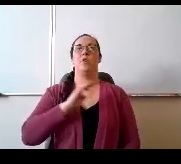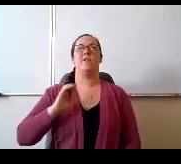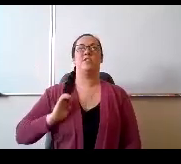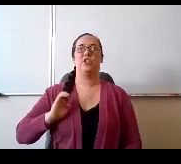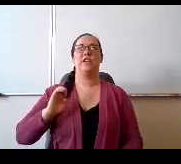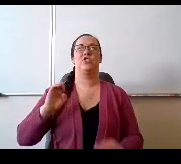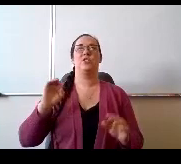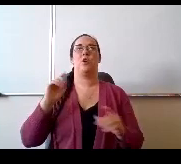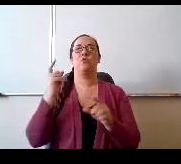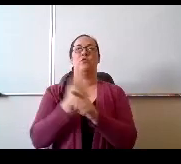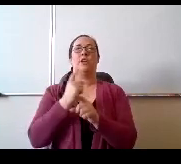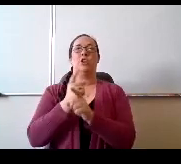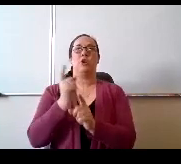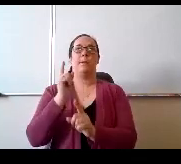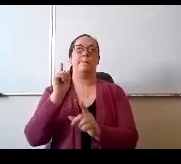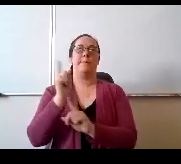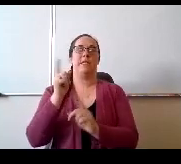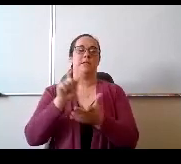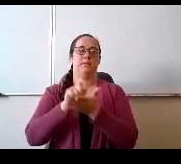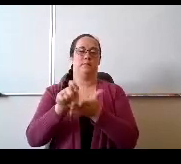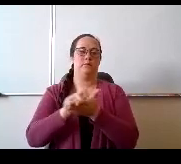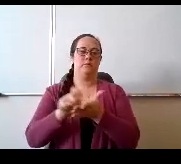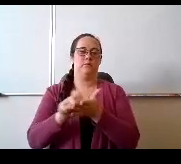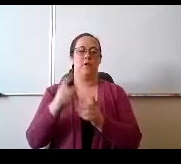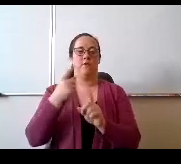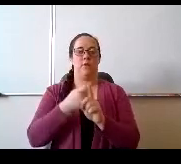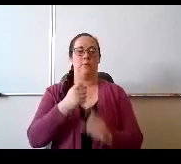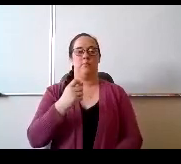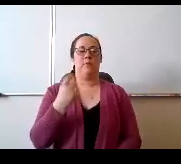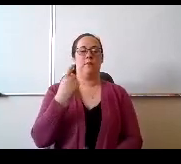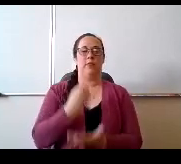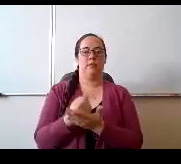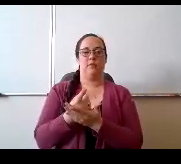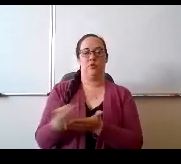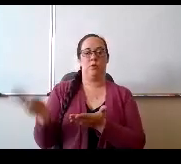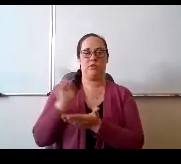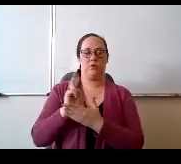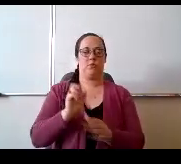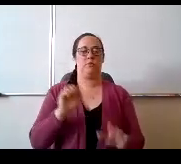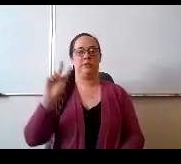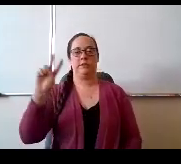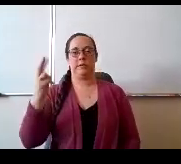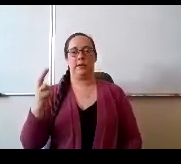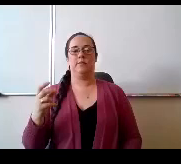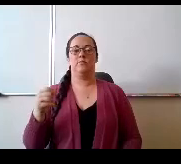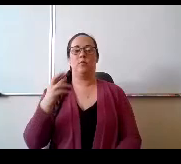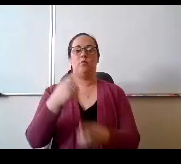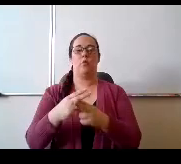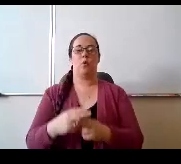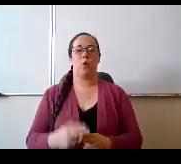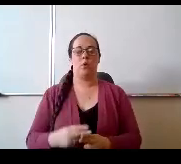minutes from March 18th, 2021. So moved second roll call please. Mrs cloninger.